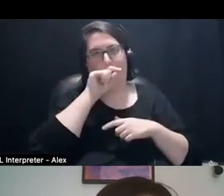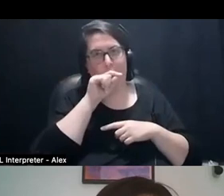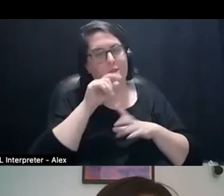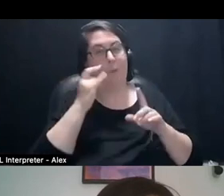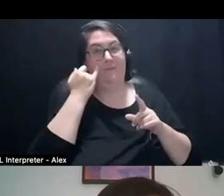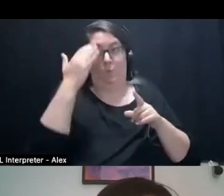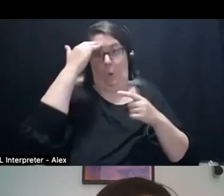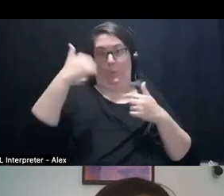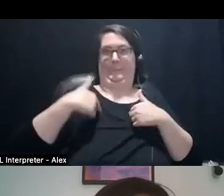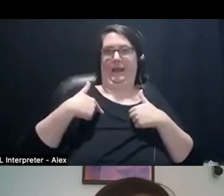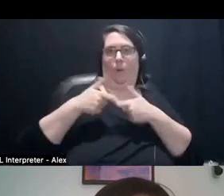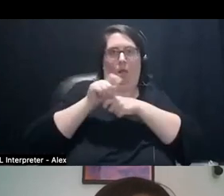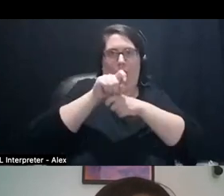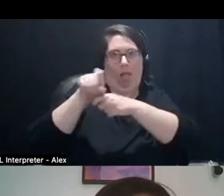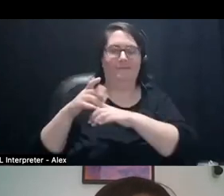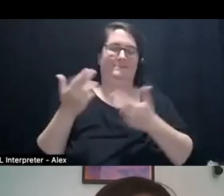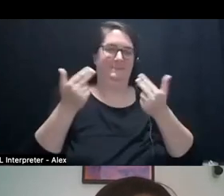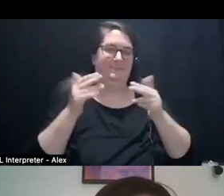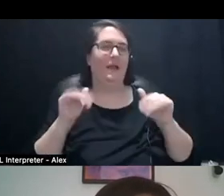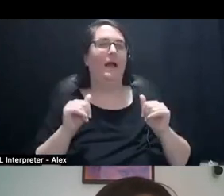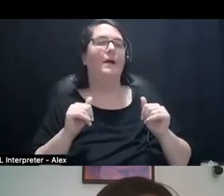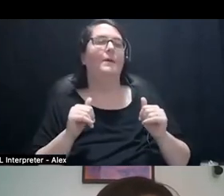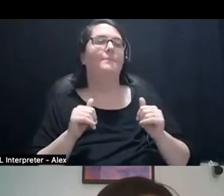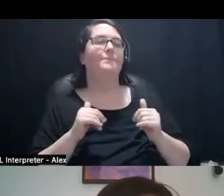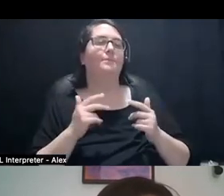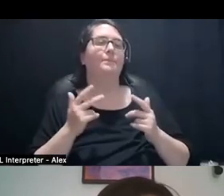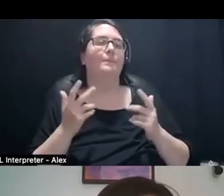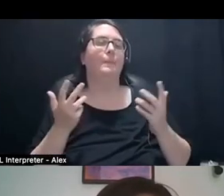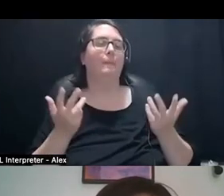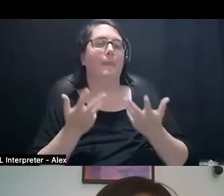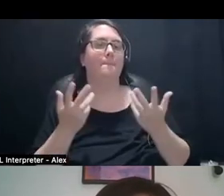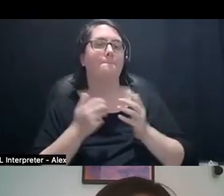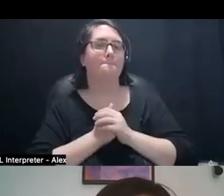So, different places that I look at, different places that, I cross through,